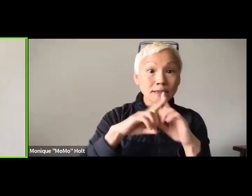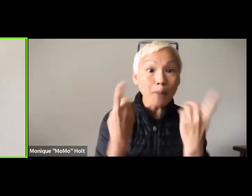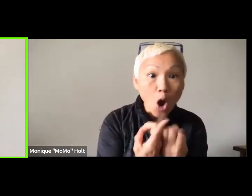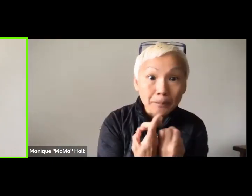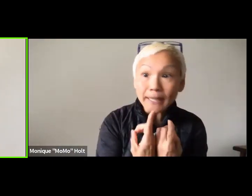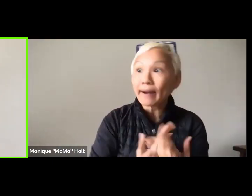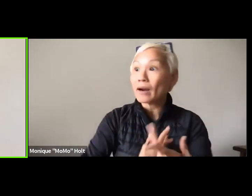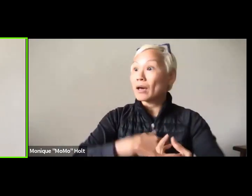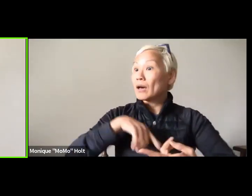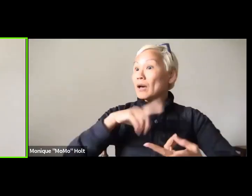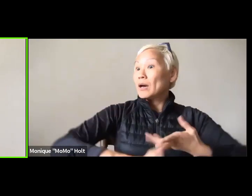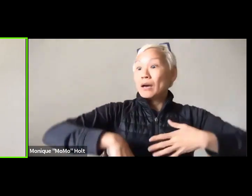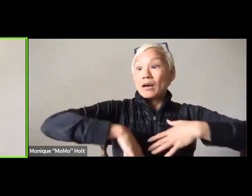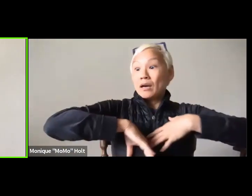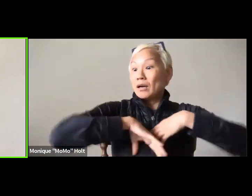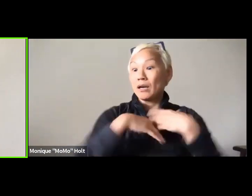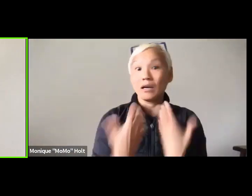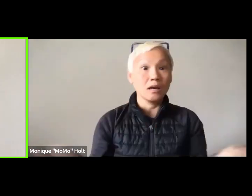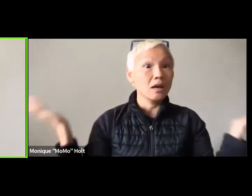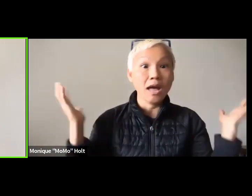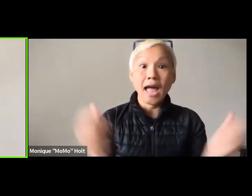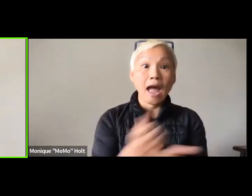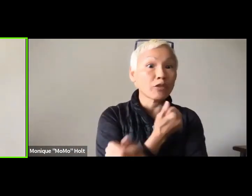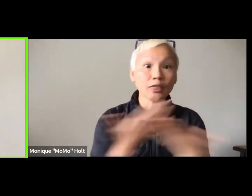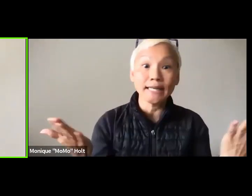for the theater department and the HR department